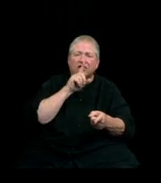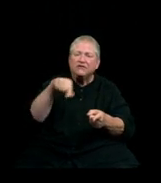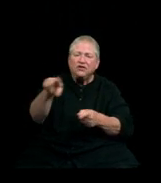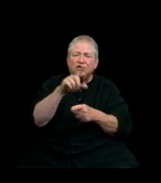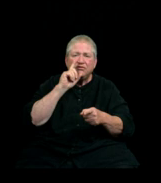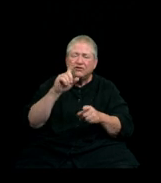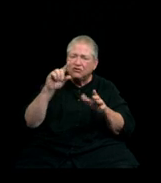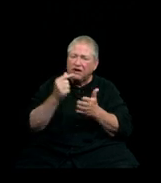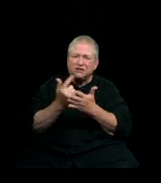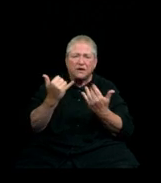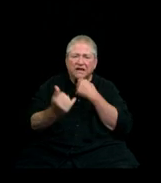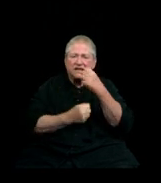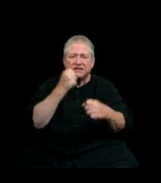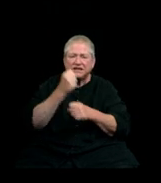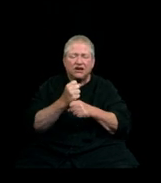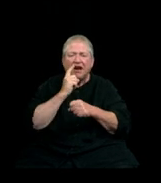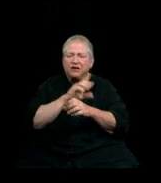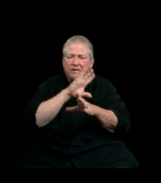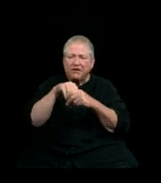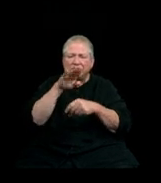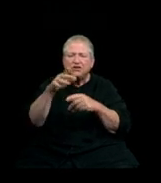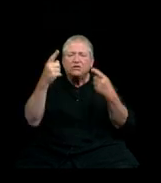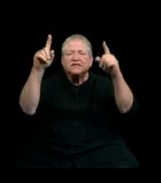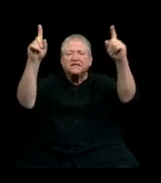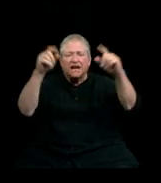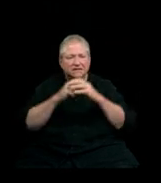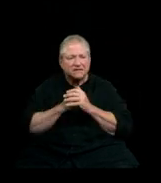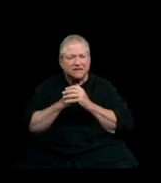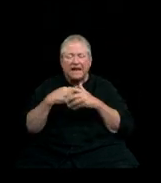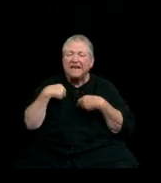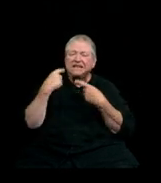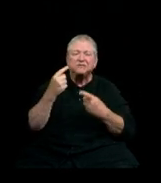and also how proud we are to have been part of your success here at Western. It has been an absolute delight